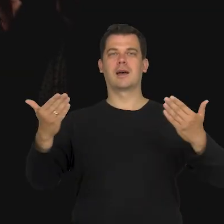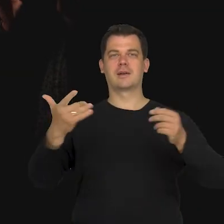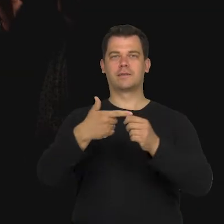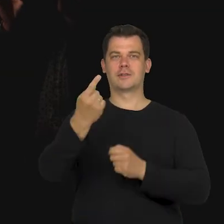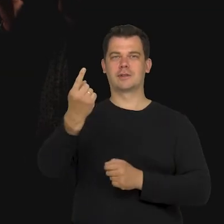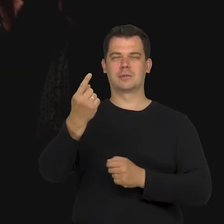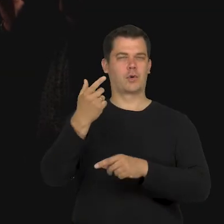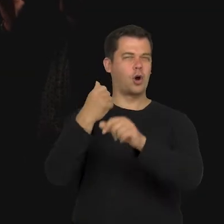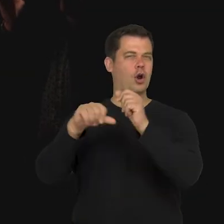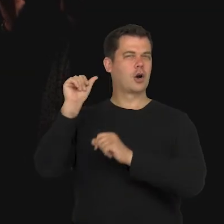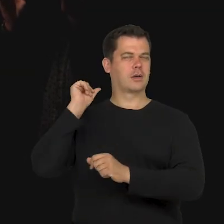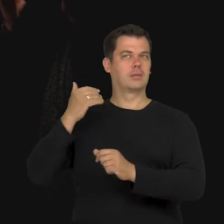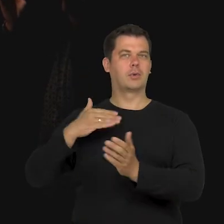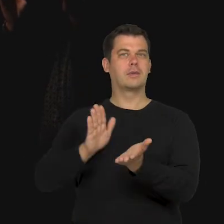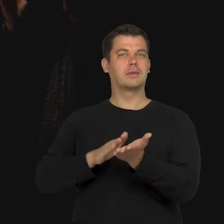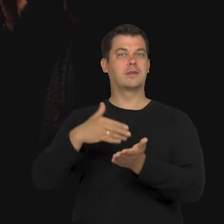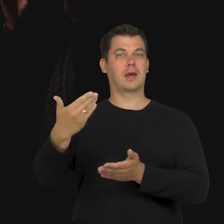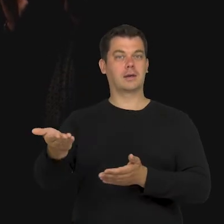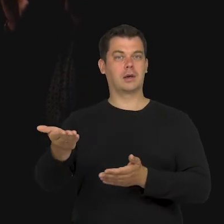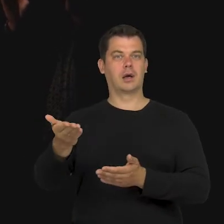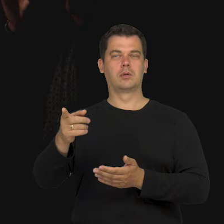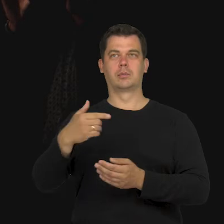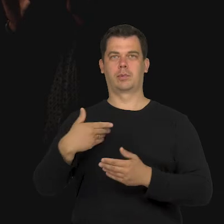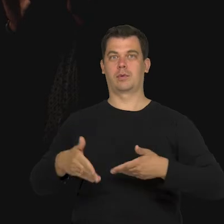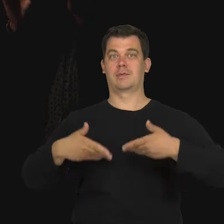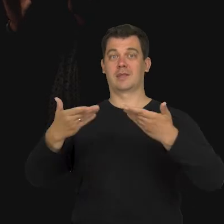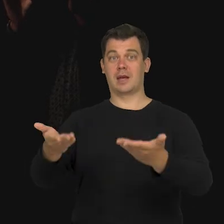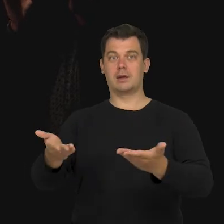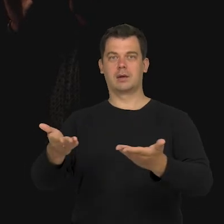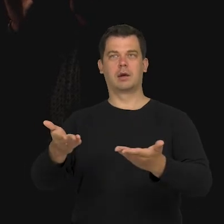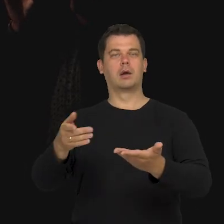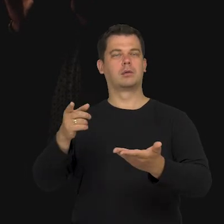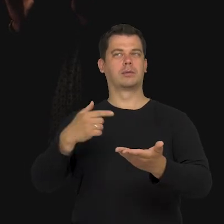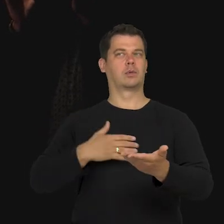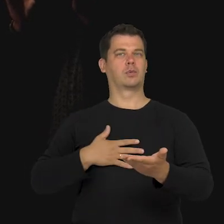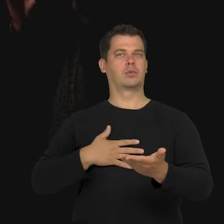a special award, which also raises my question: "why?"